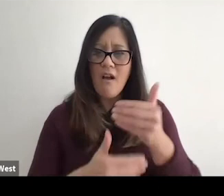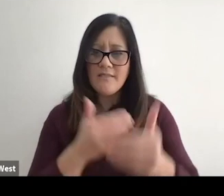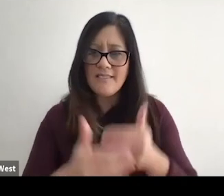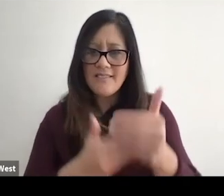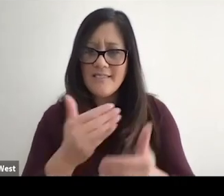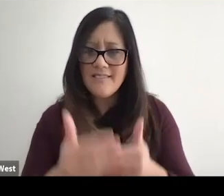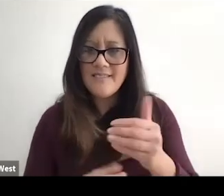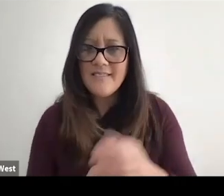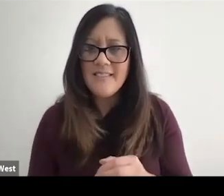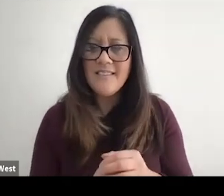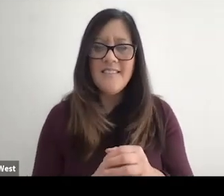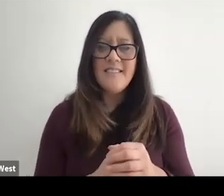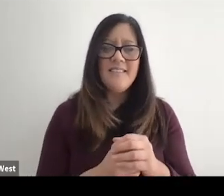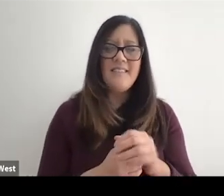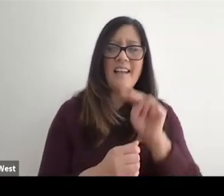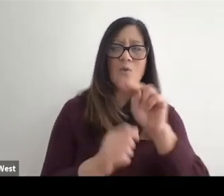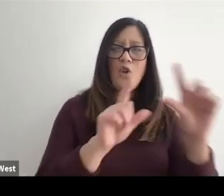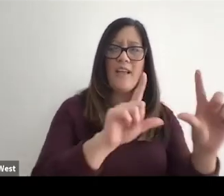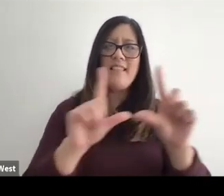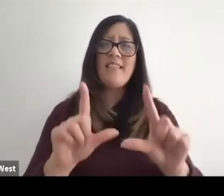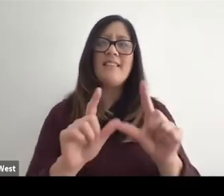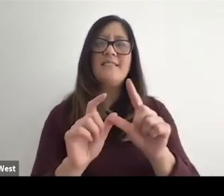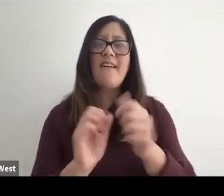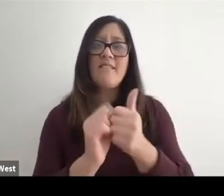As you're looking at this through the lens of sport. And disabilities,